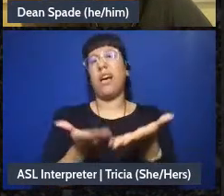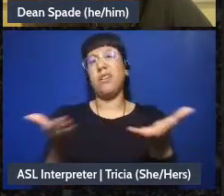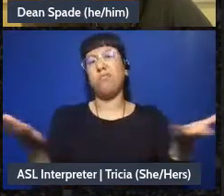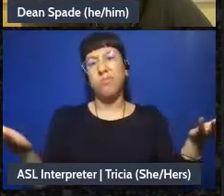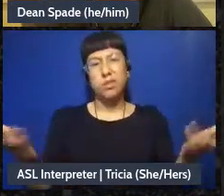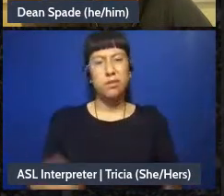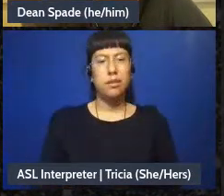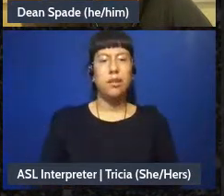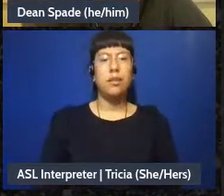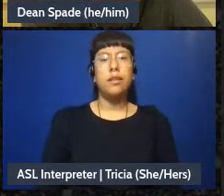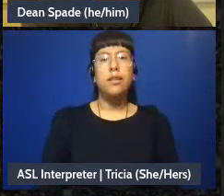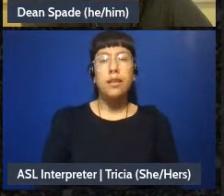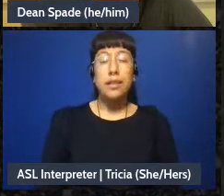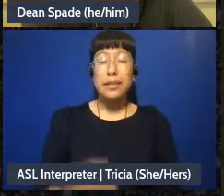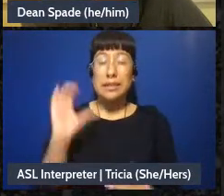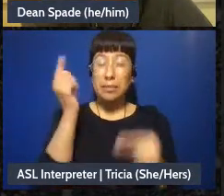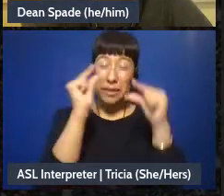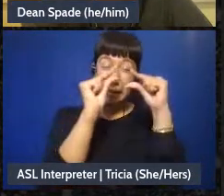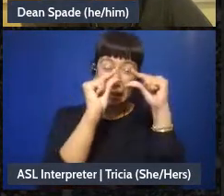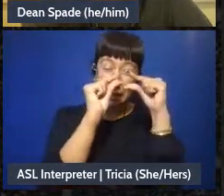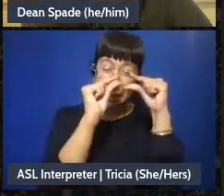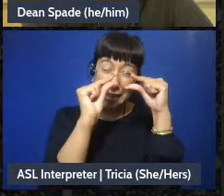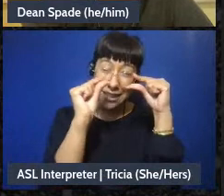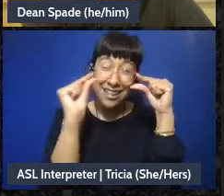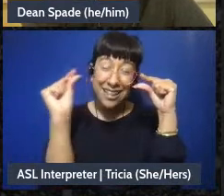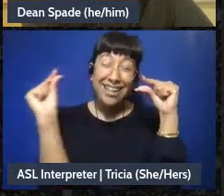It starts to get teeny tiny soon but it'll be-it was fun to look at this